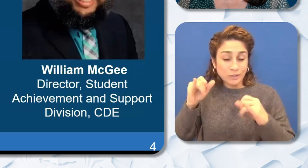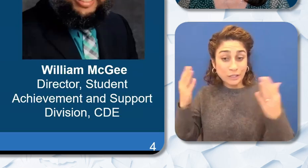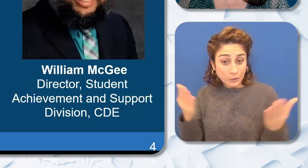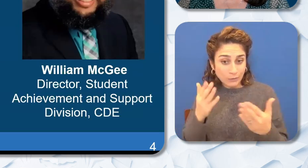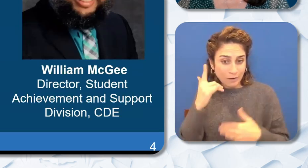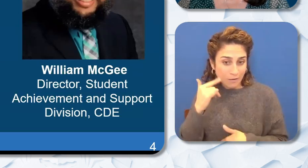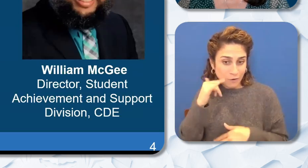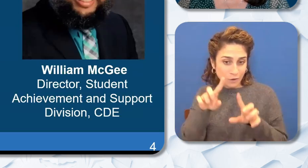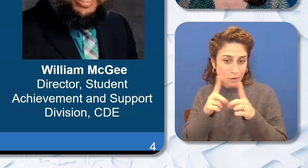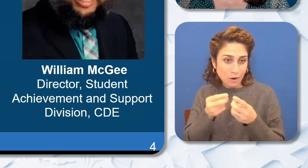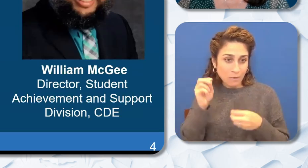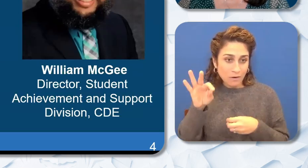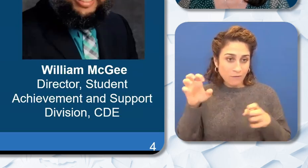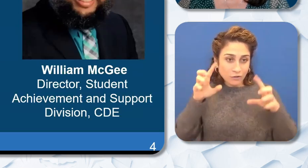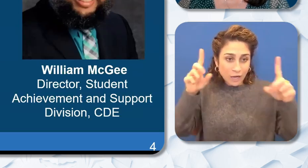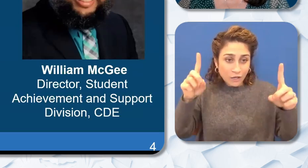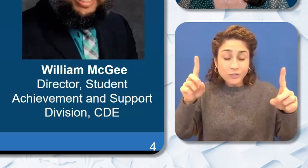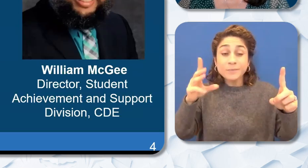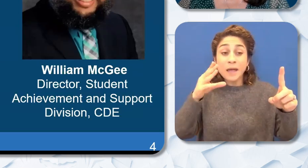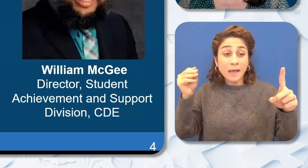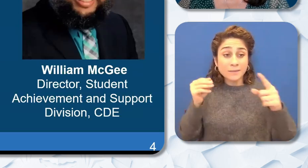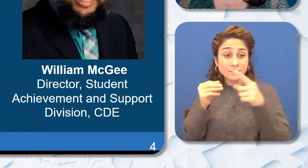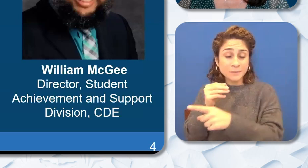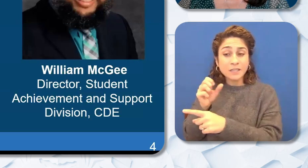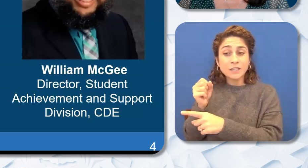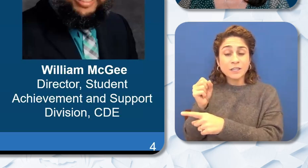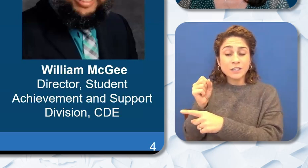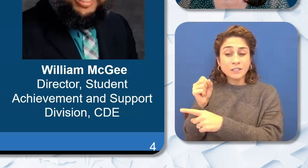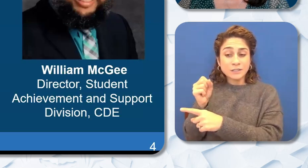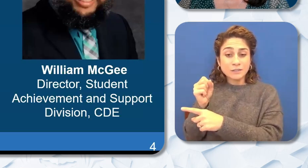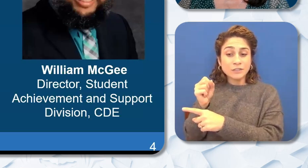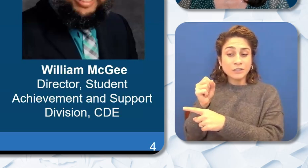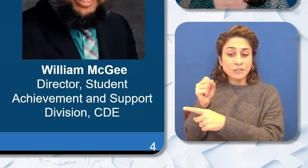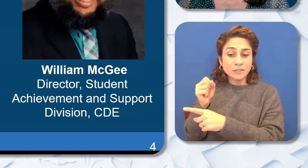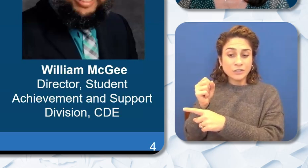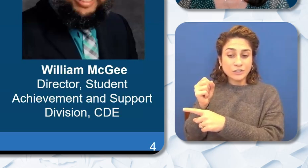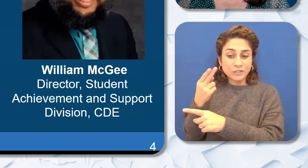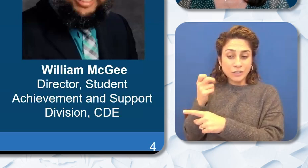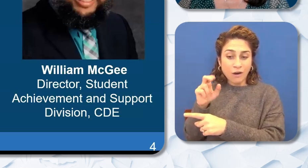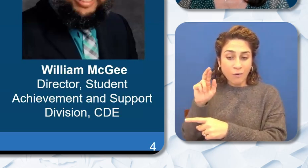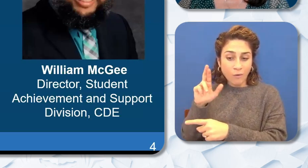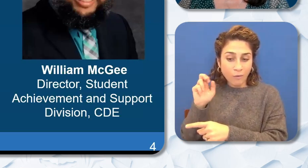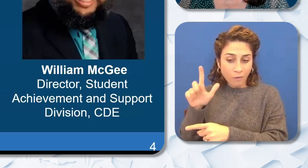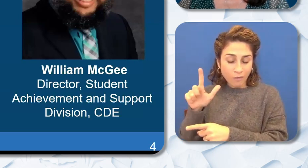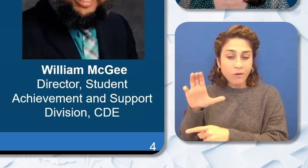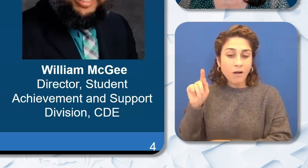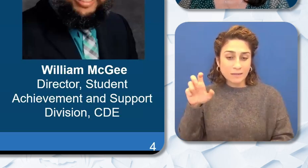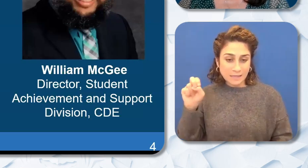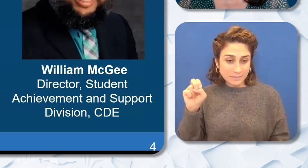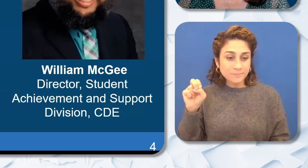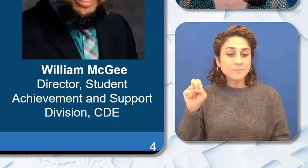And with me I am joined by Cheryl Cotton at the Deputy Superintendent in the Measurement Branch